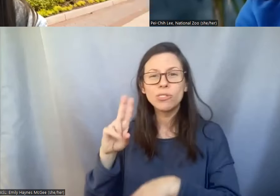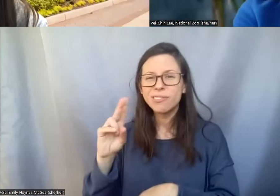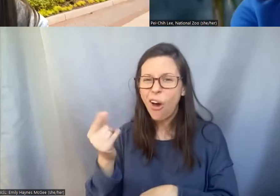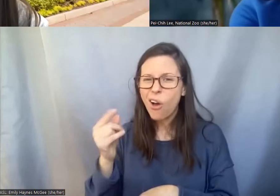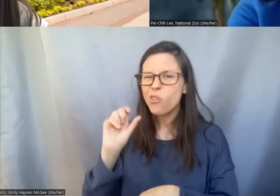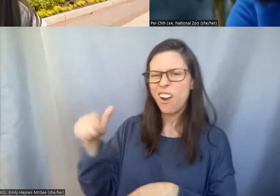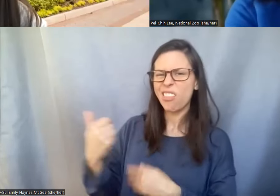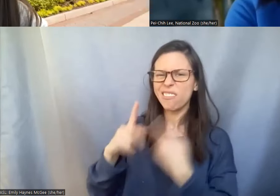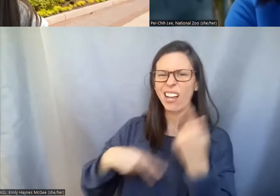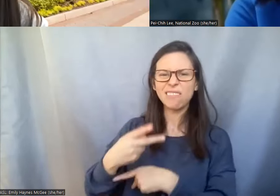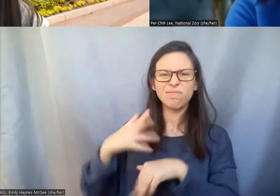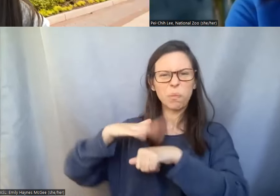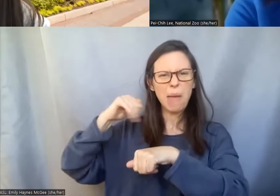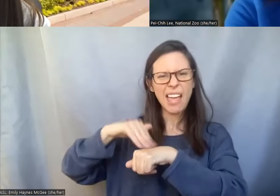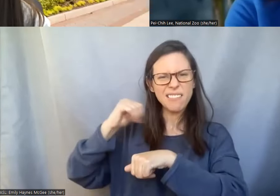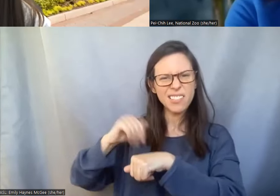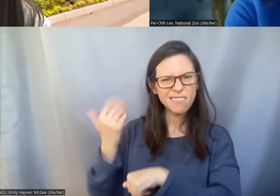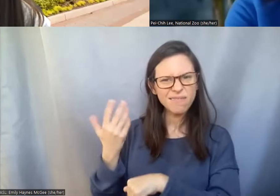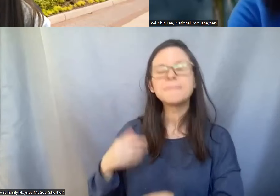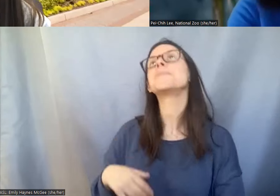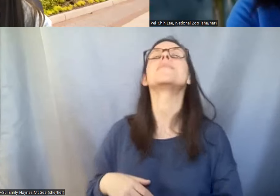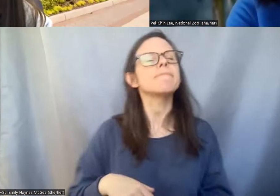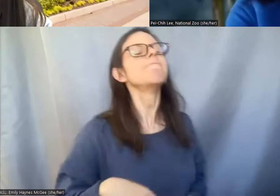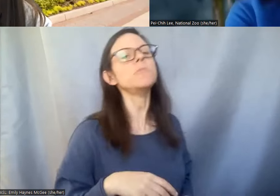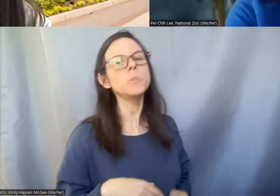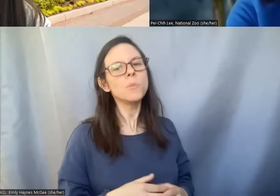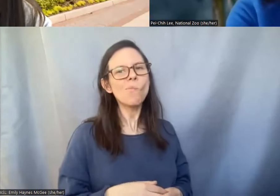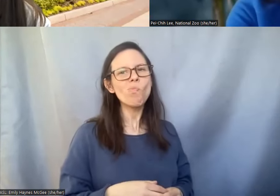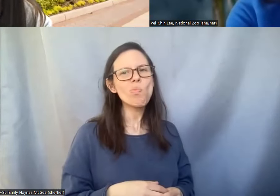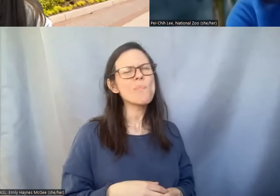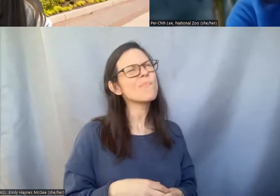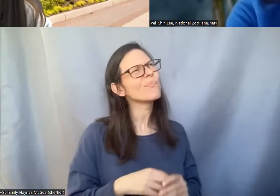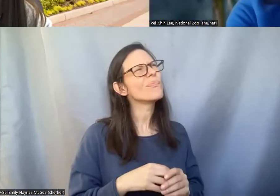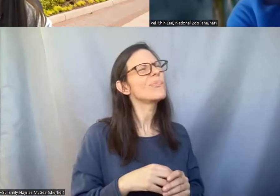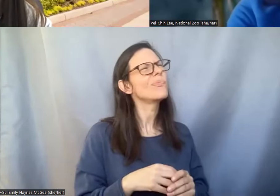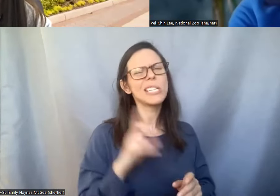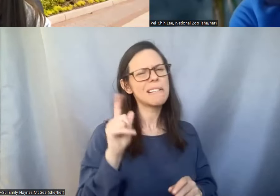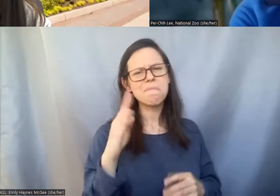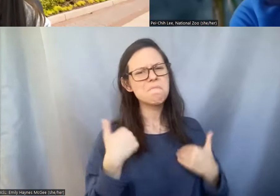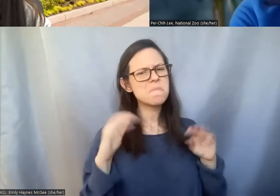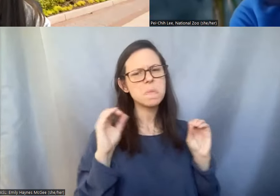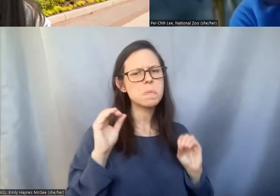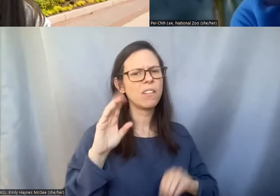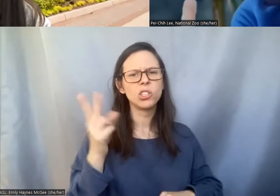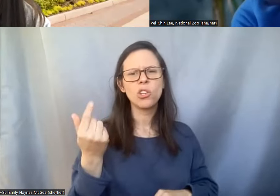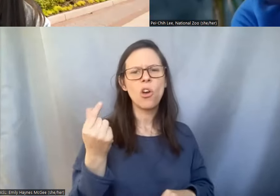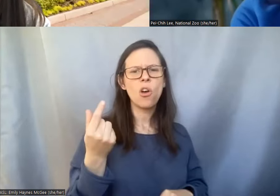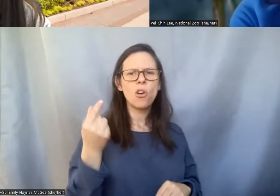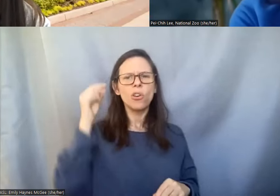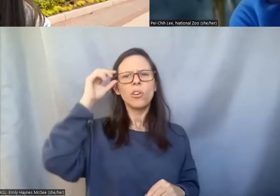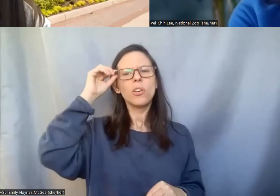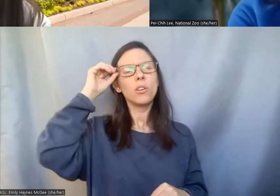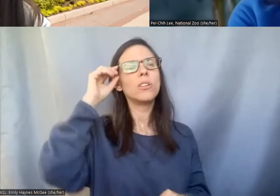Pei-Chih: Well in our lab I don't think we have dogs but we do have well actually our Vet expert